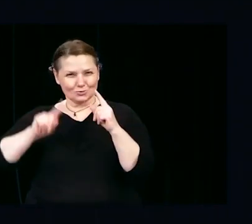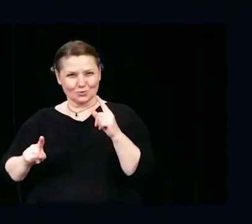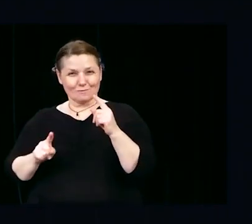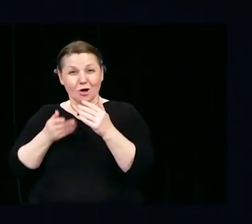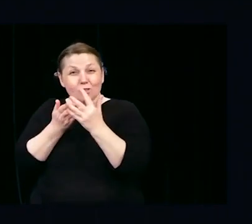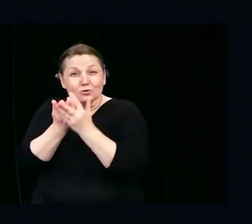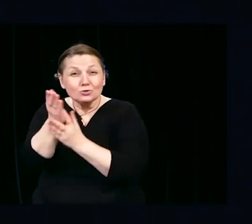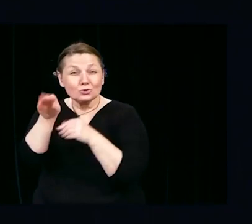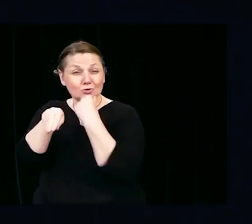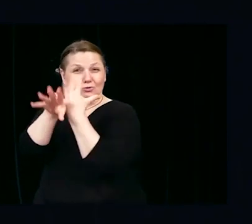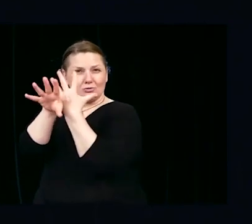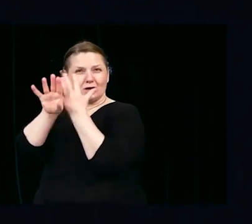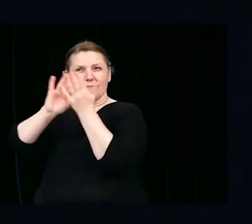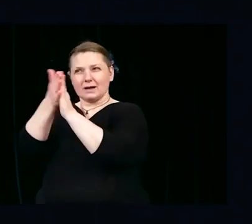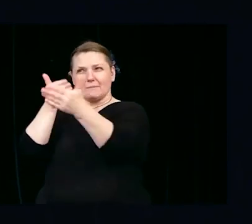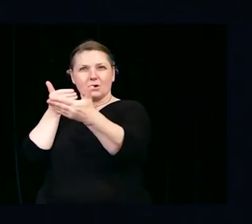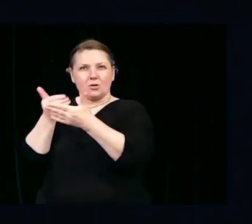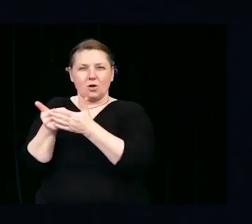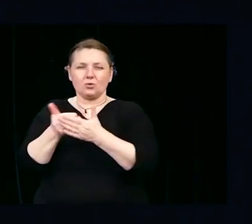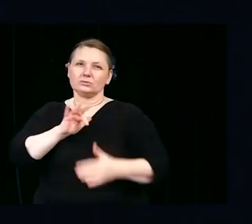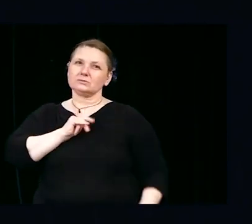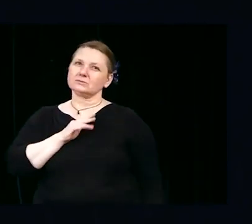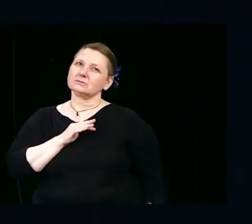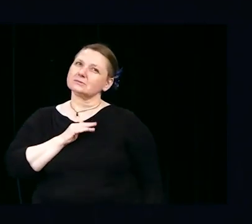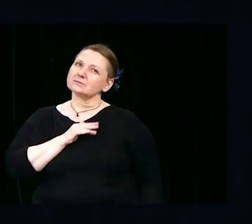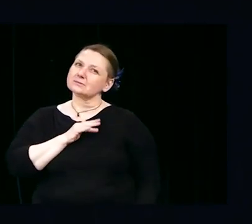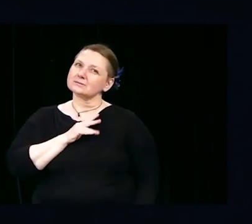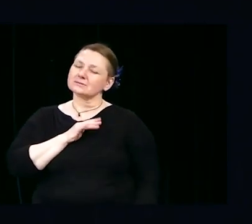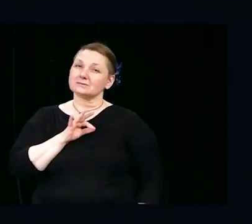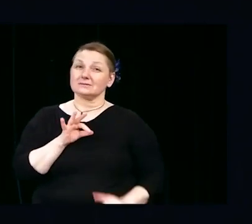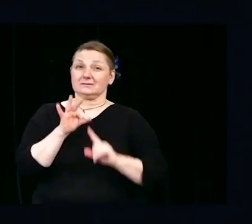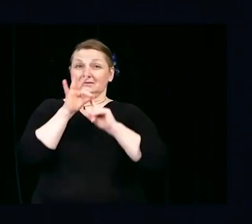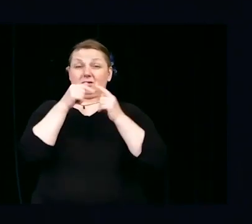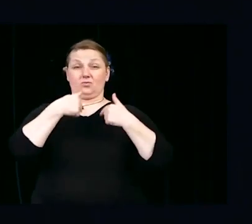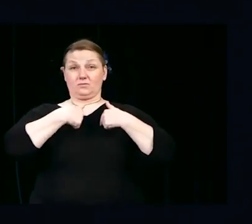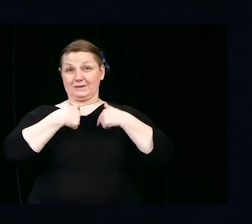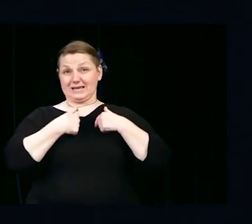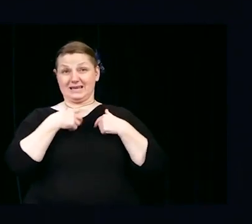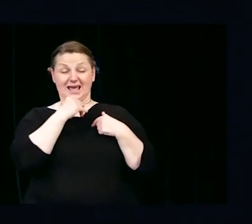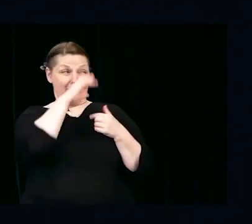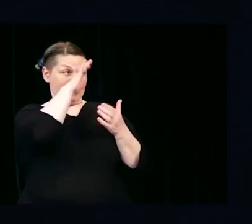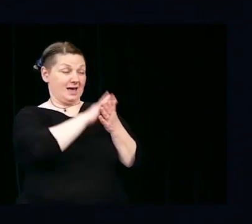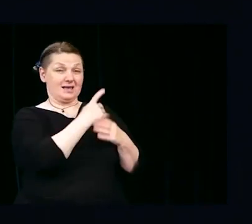of need, like during my husband's emergency surgery and my own health challenges.